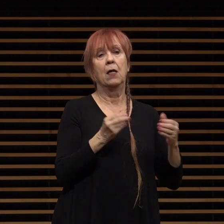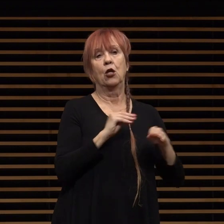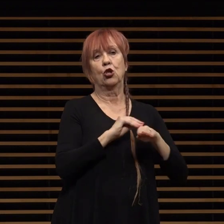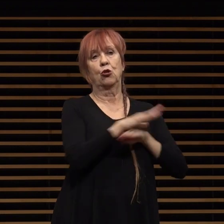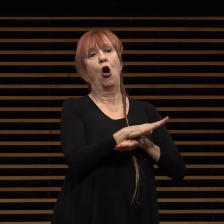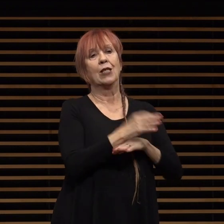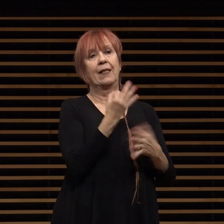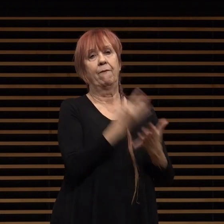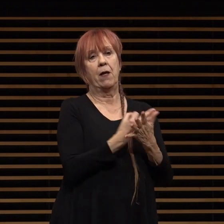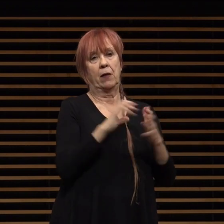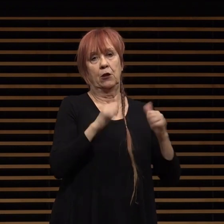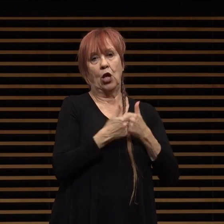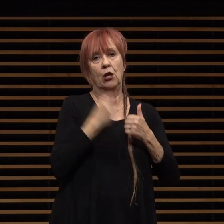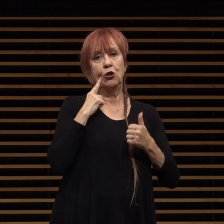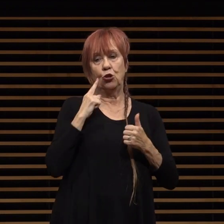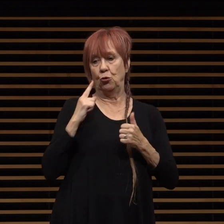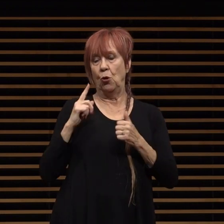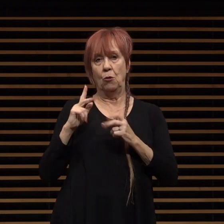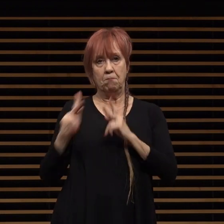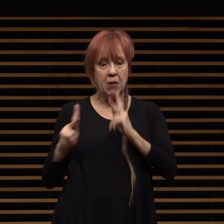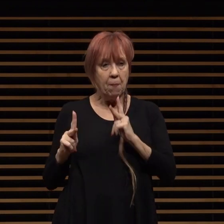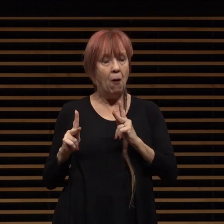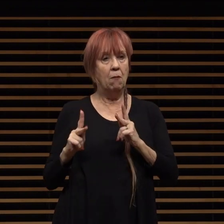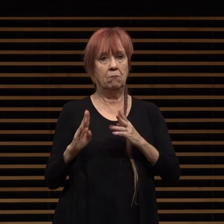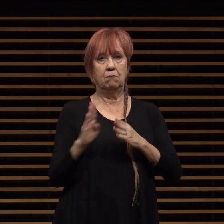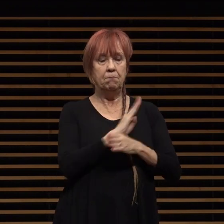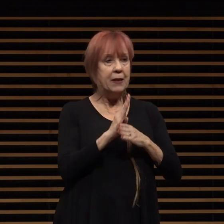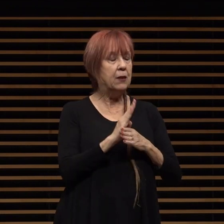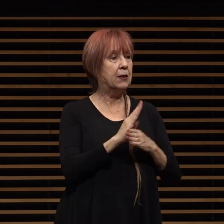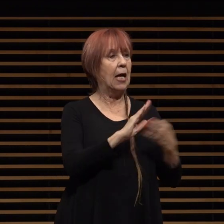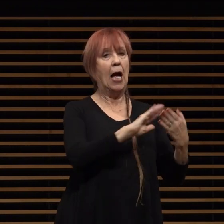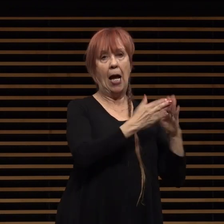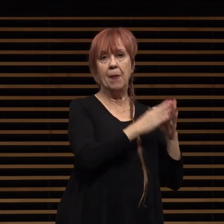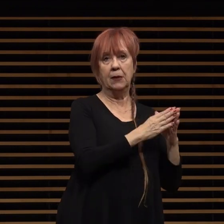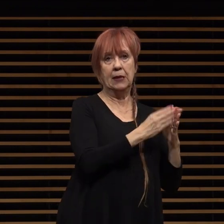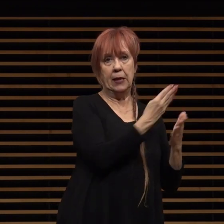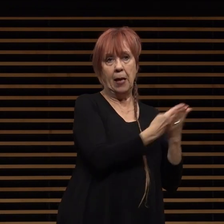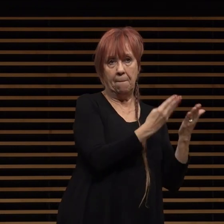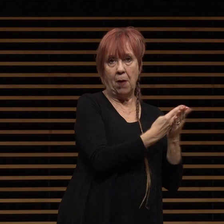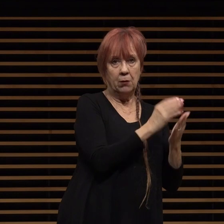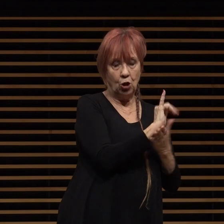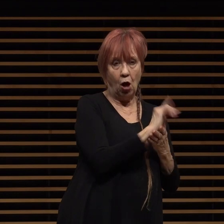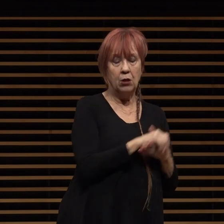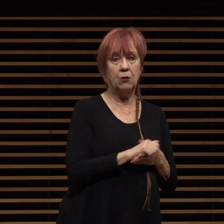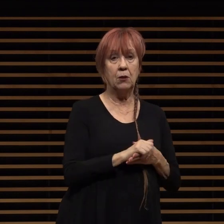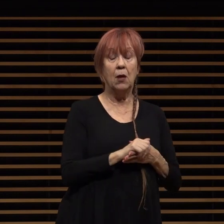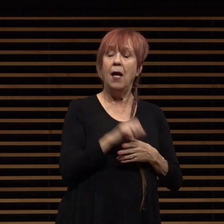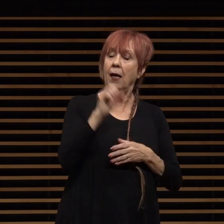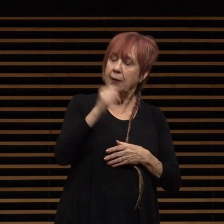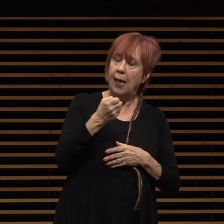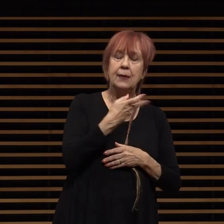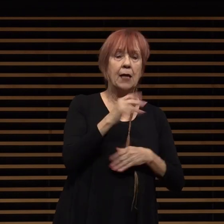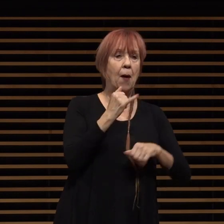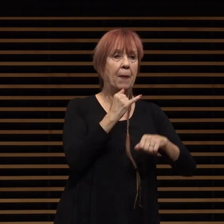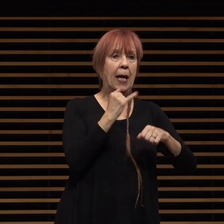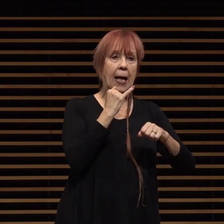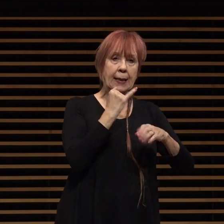residents and businesses but to the city's coffers as well although some industries are still